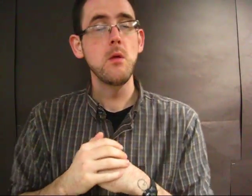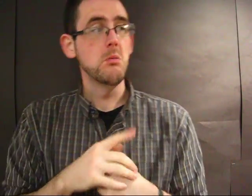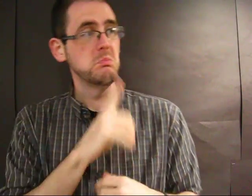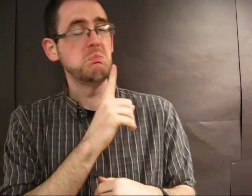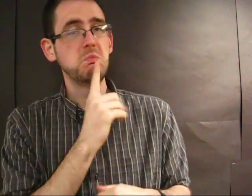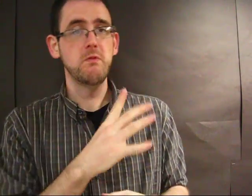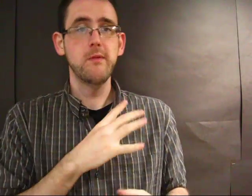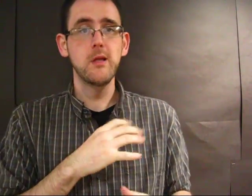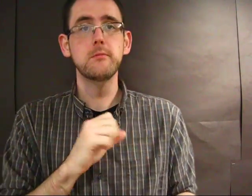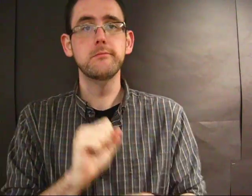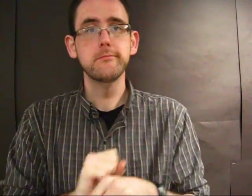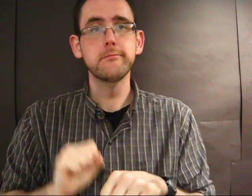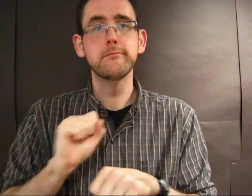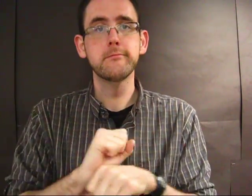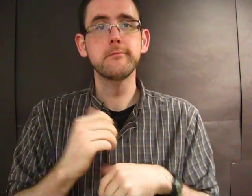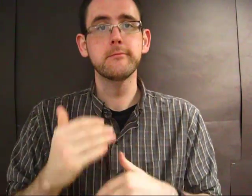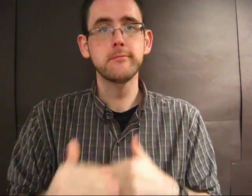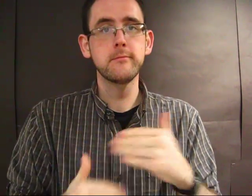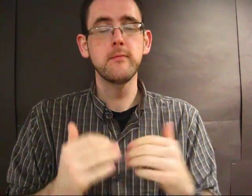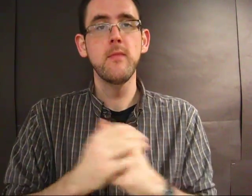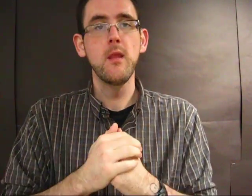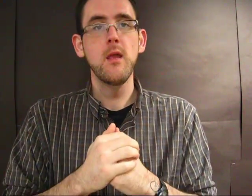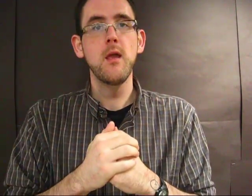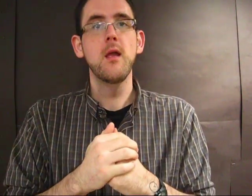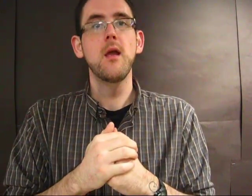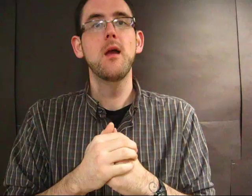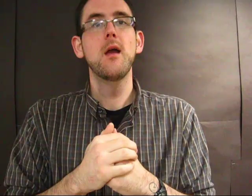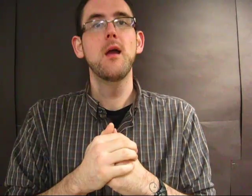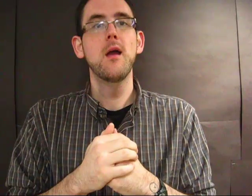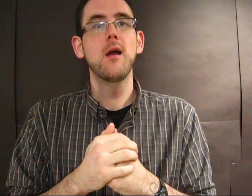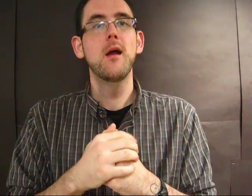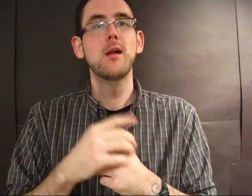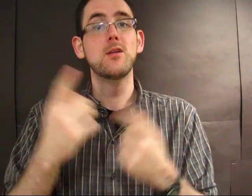He agrees and goes to work.